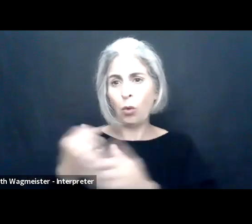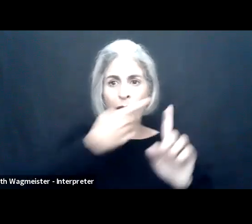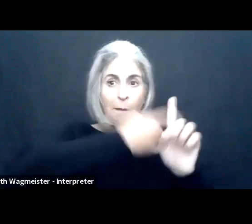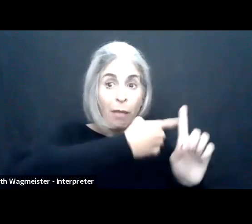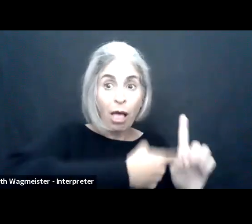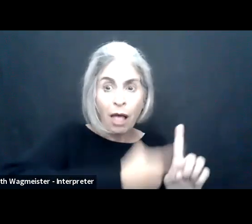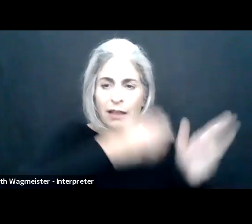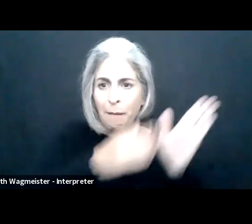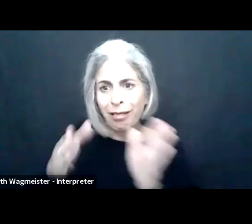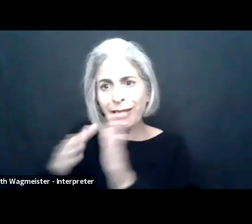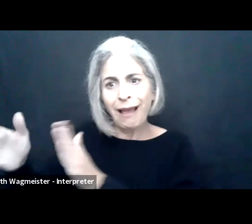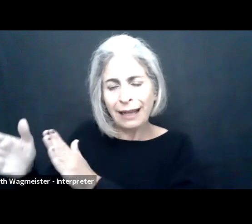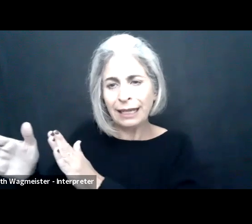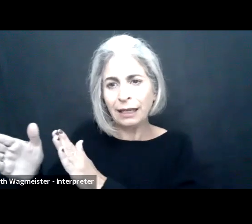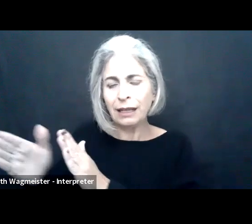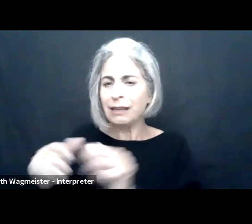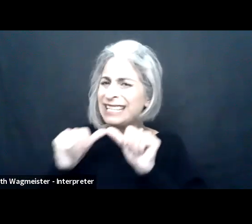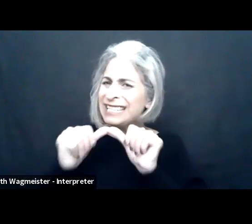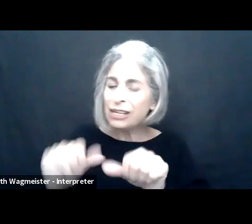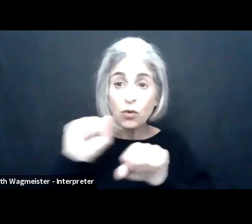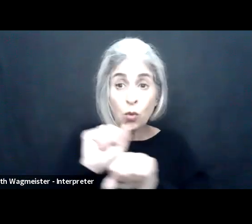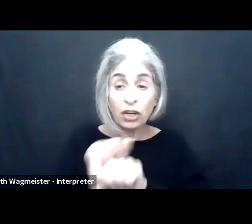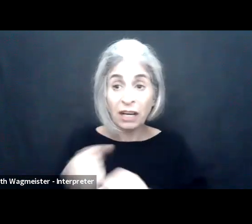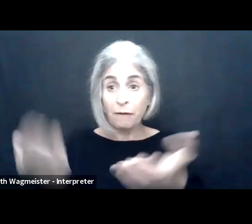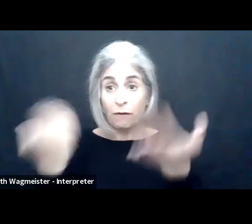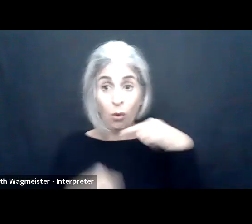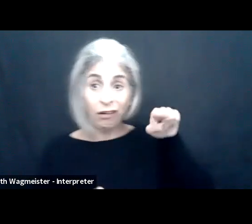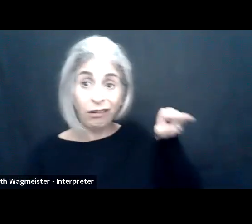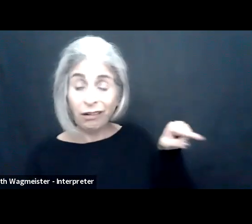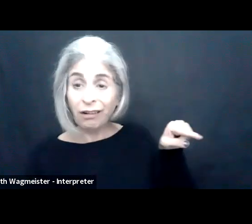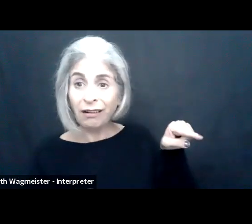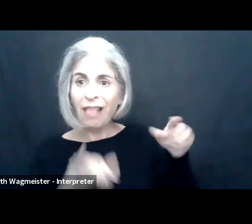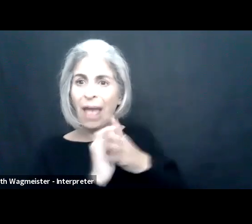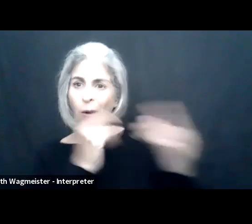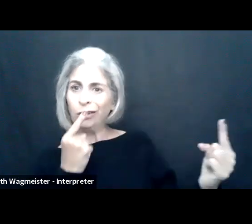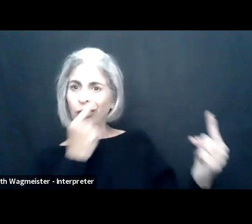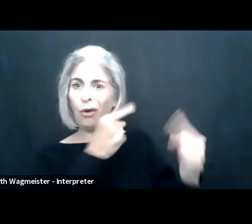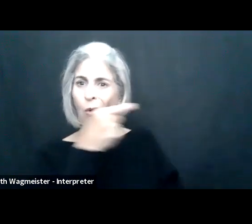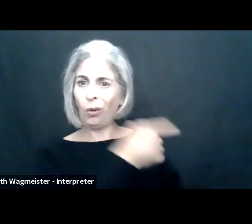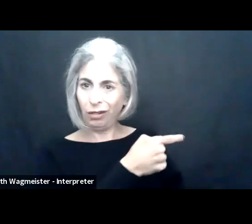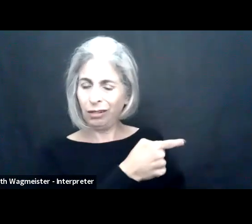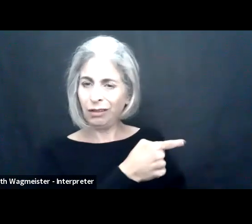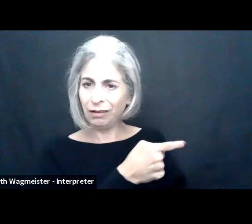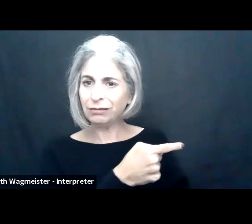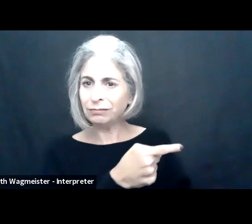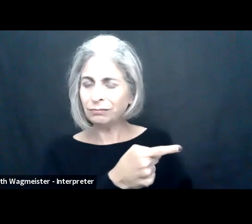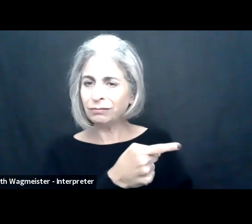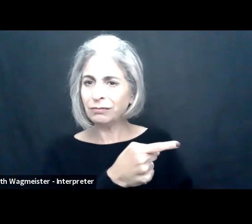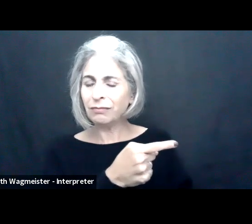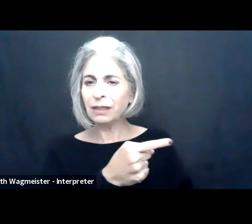happened quickly, for some it was a matter of days or weeks and others may have been planning for weeks or months. But it's understandable that we keep